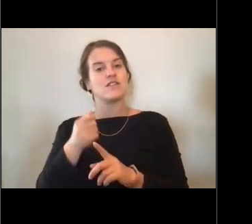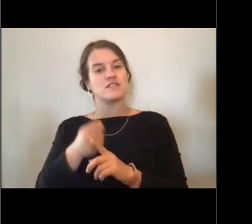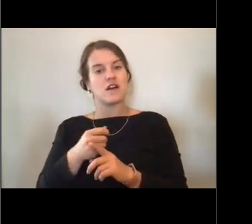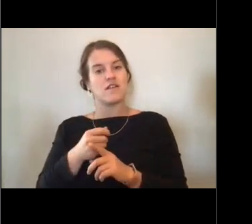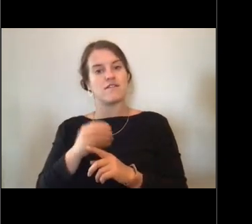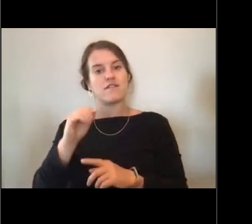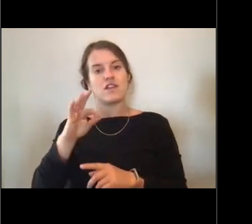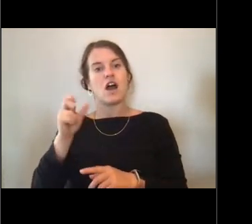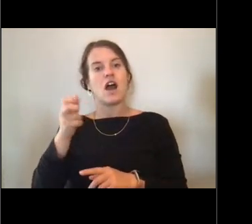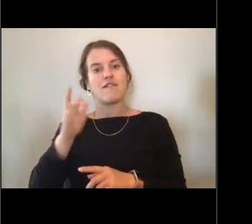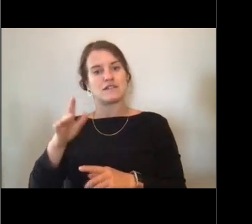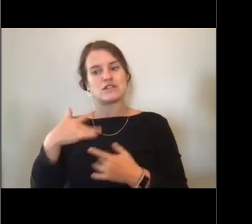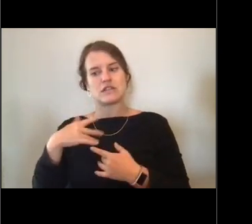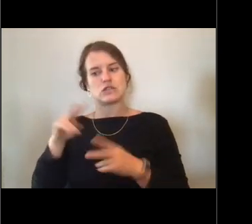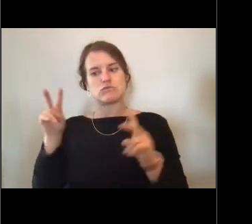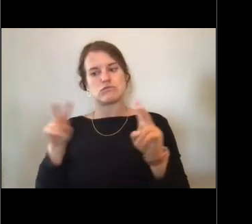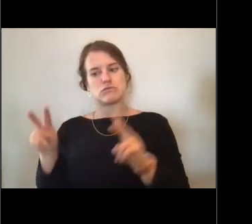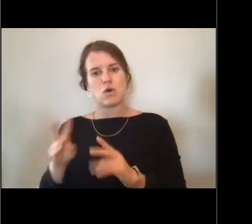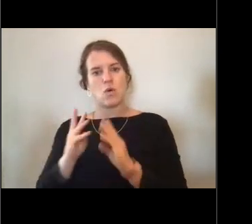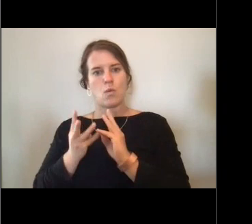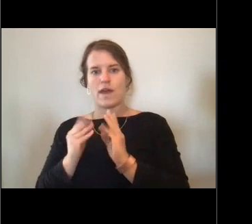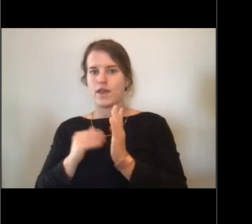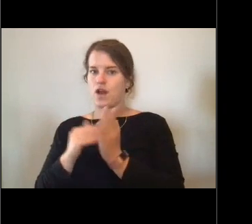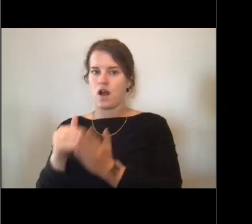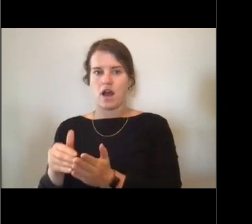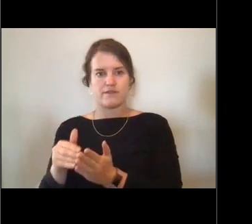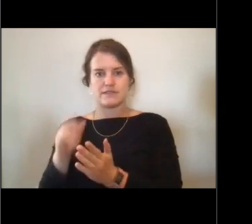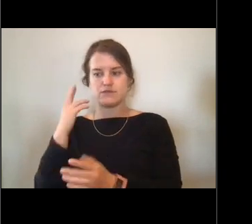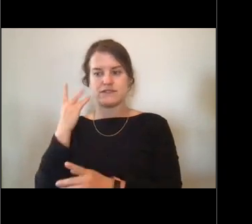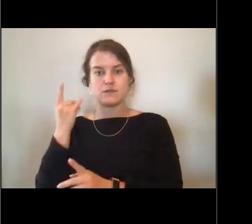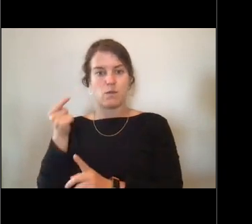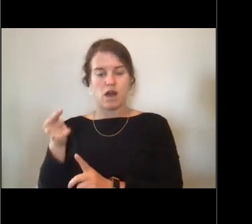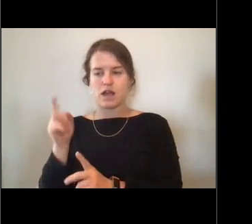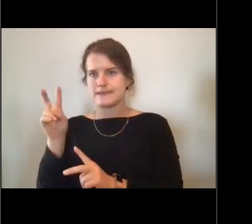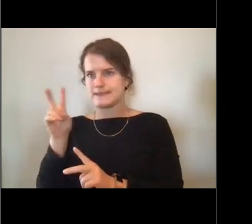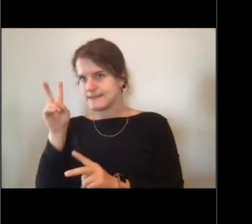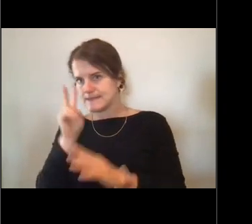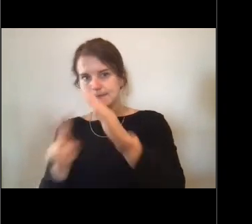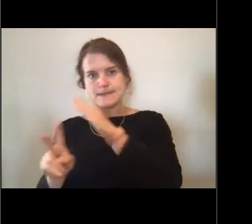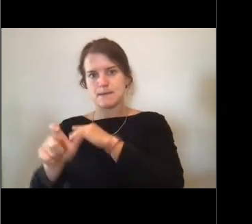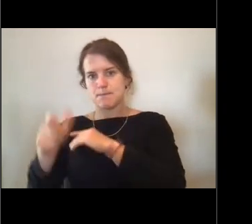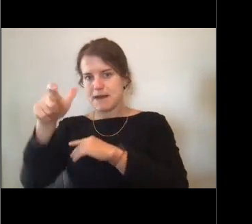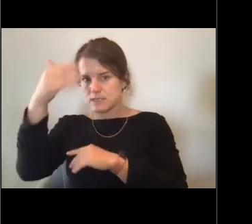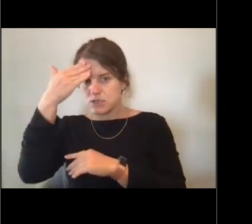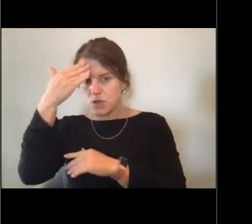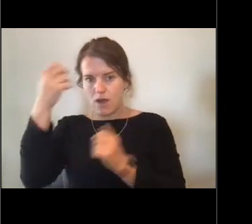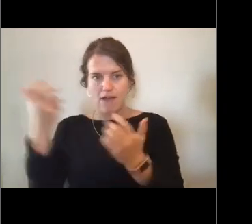at weather because it's really important to know what the weather is going to do in the area that you're operating.